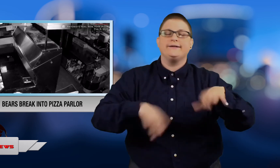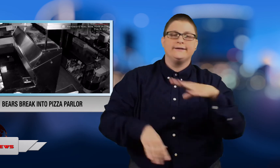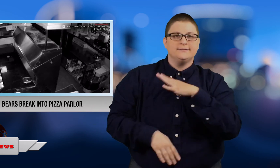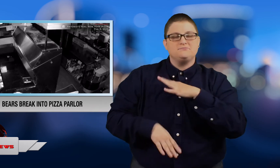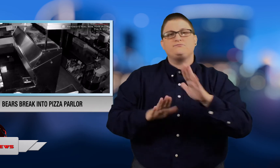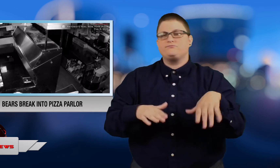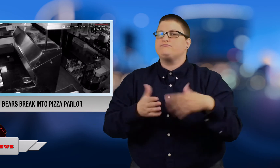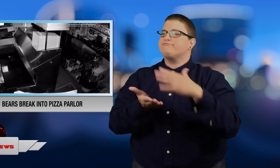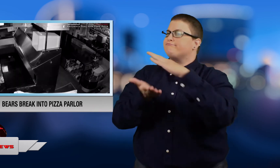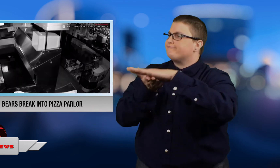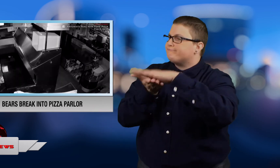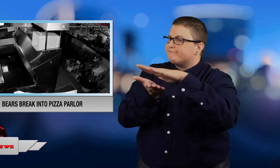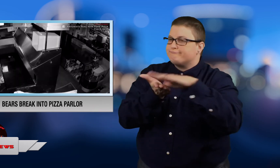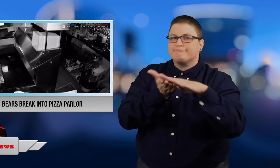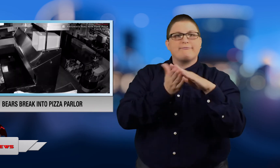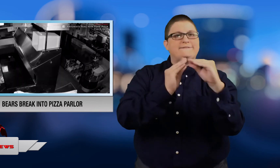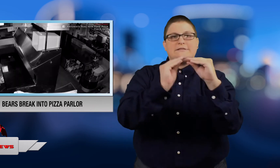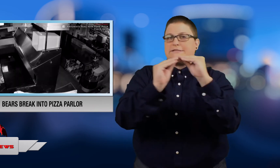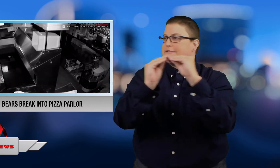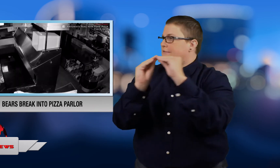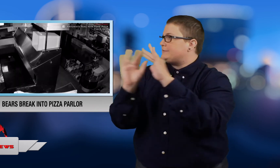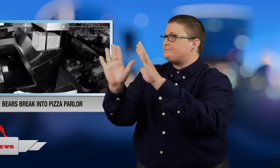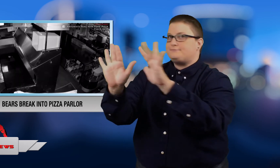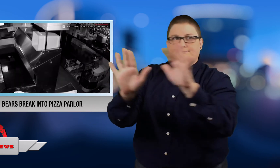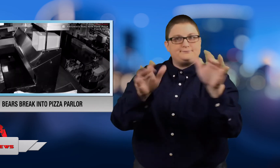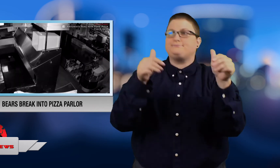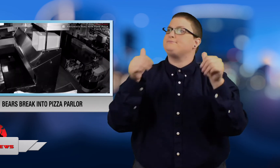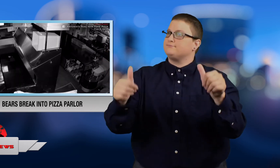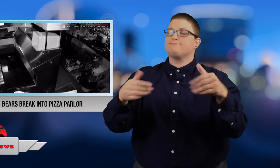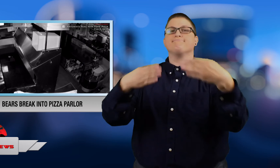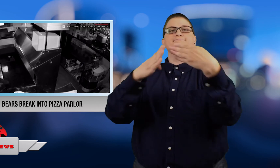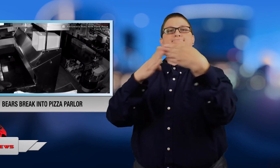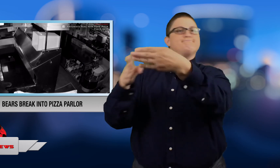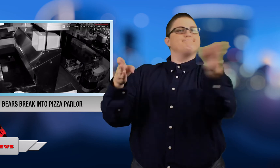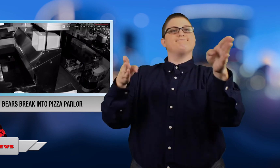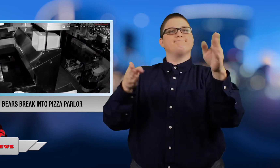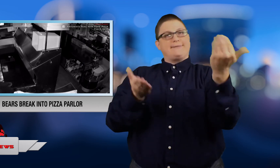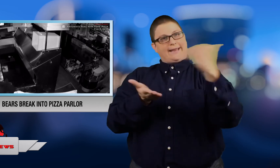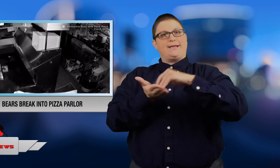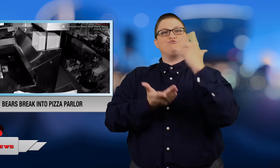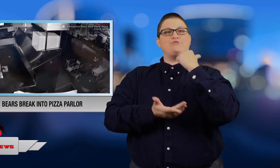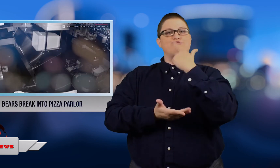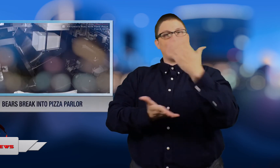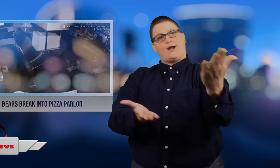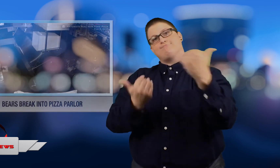After some repairs and tidying up the business reopened.